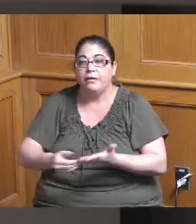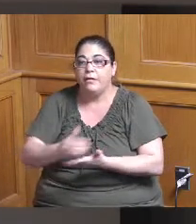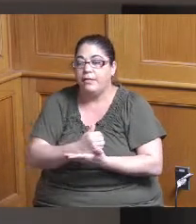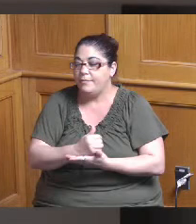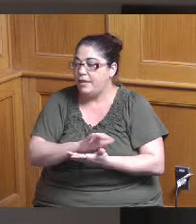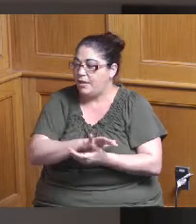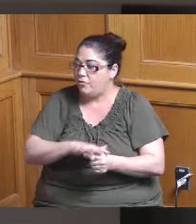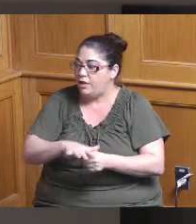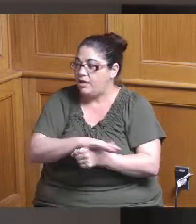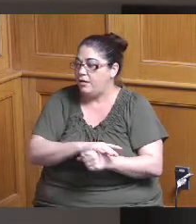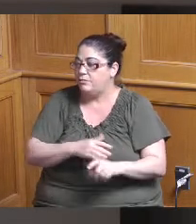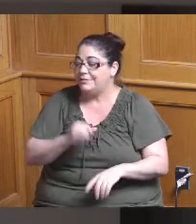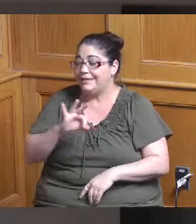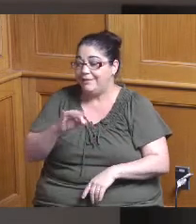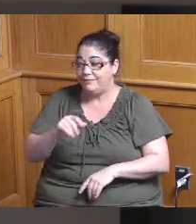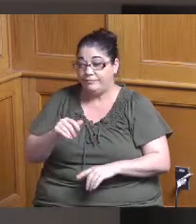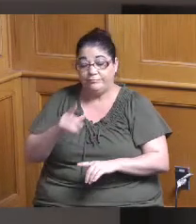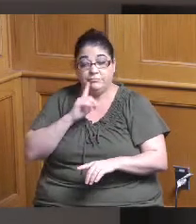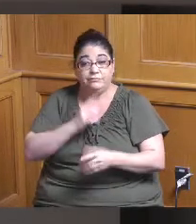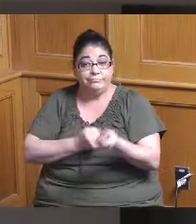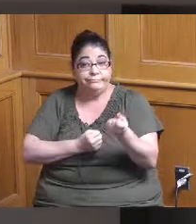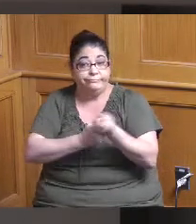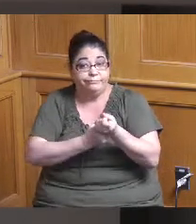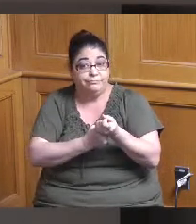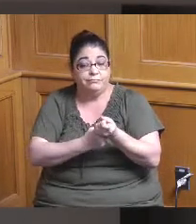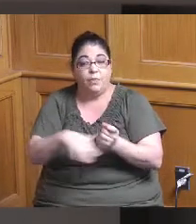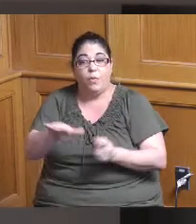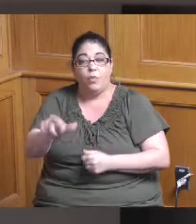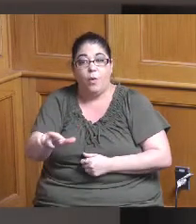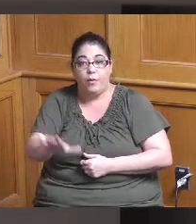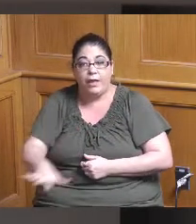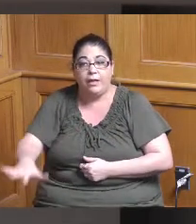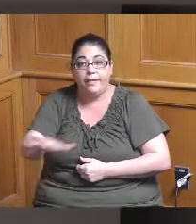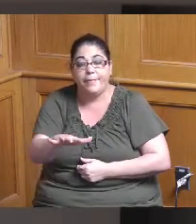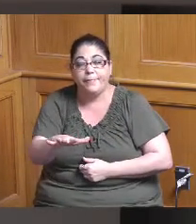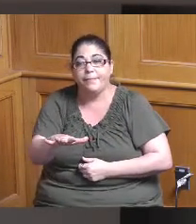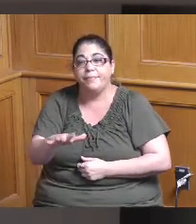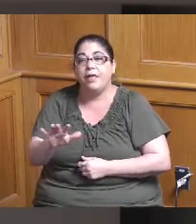directly aimed at supporting lower moderate income populations for example affordable housing